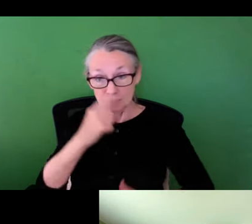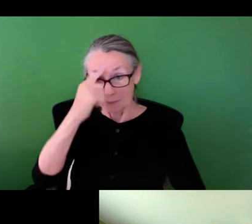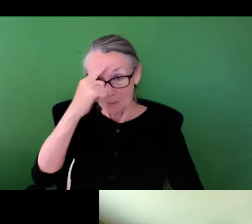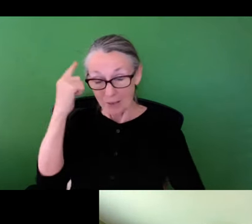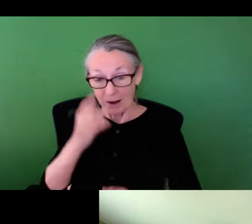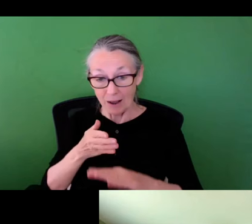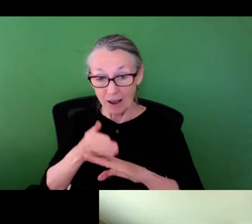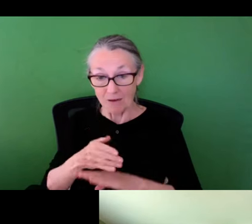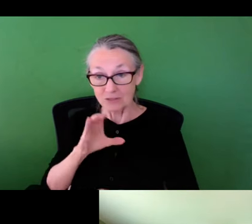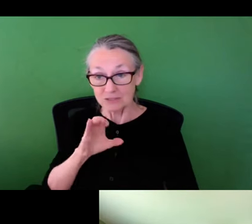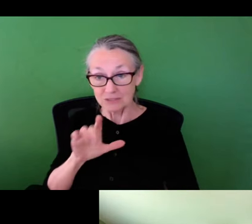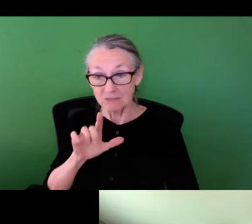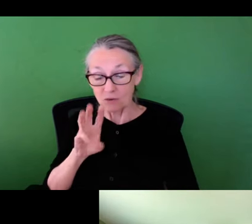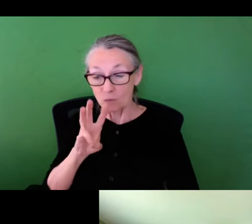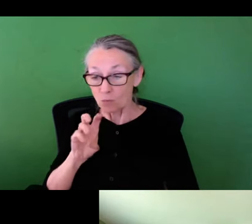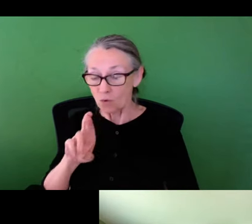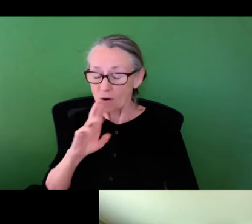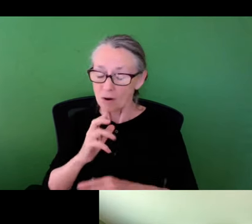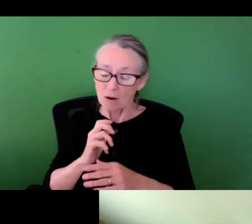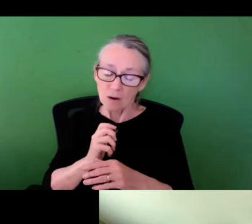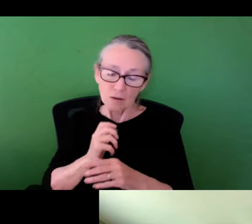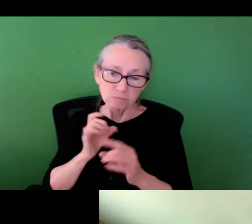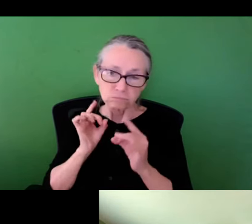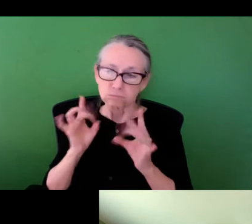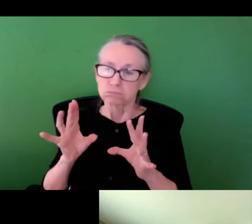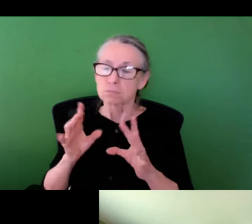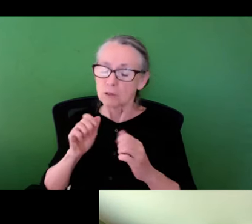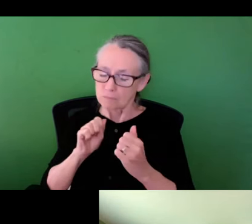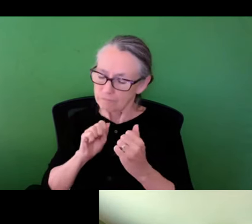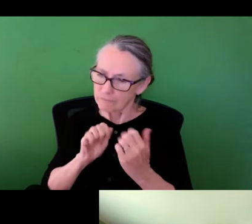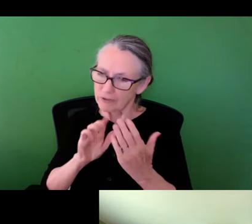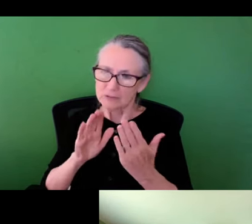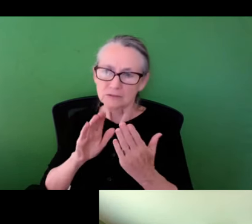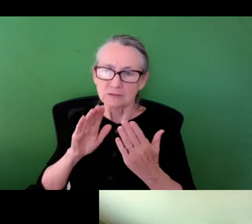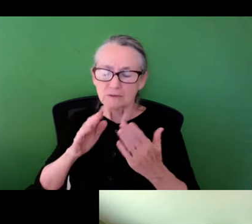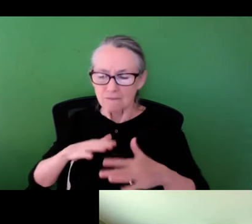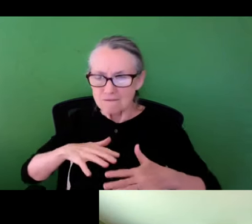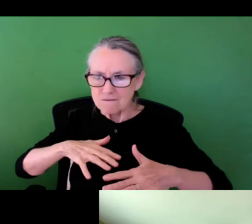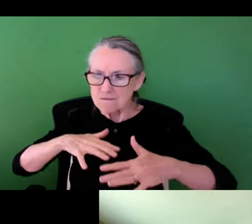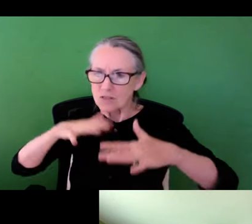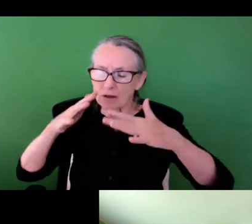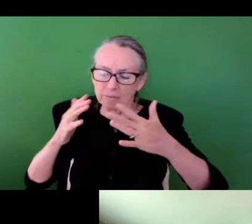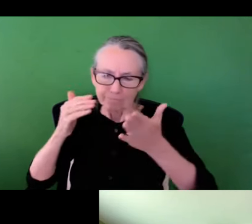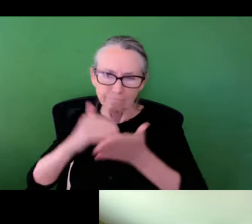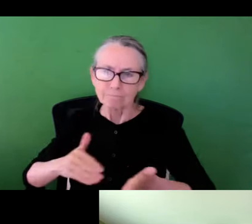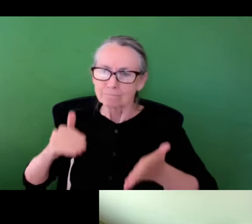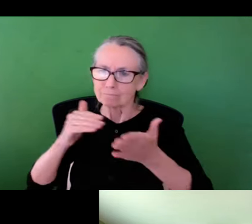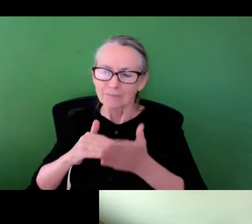spaces set aside for returning soldiers of color post- Civil War that has faced chronic flooding issues